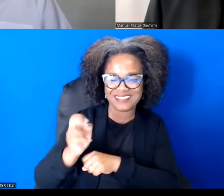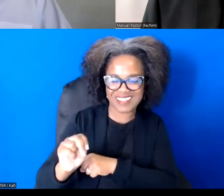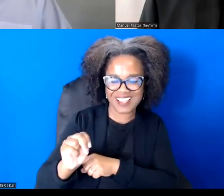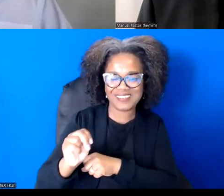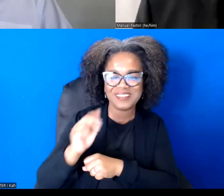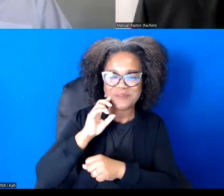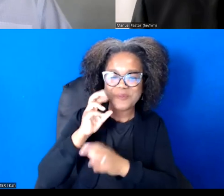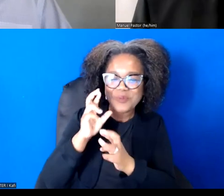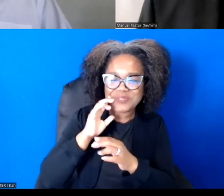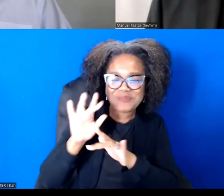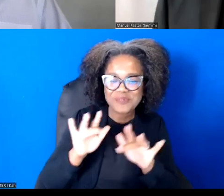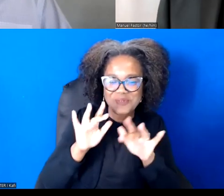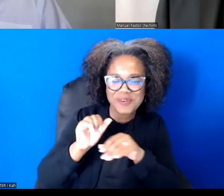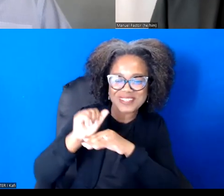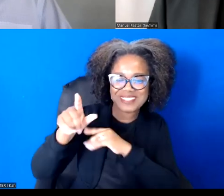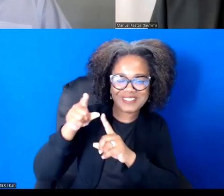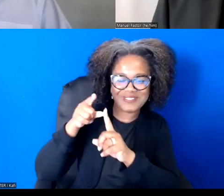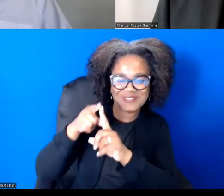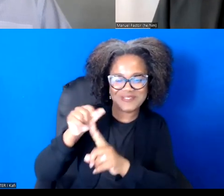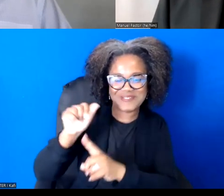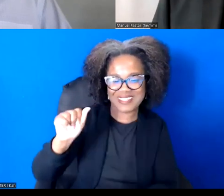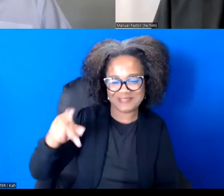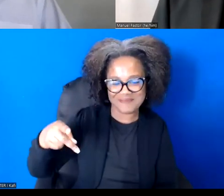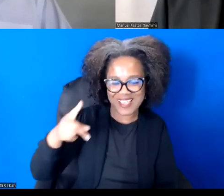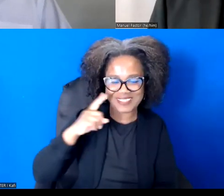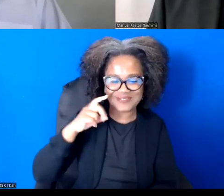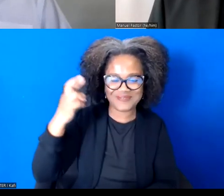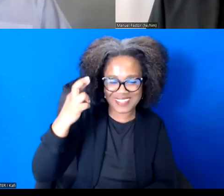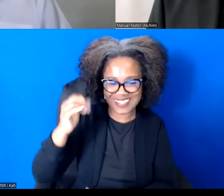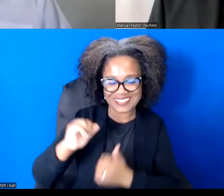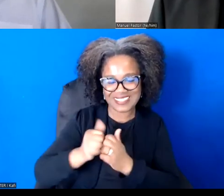that message is getting. So, John, it's just such a delight to be with you.